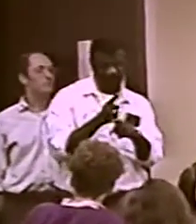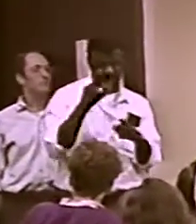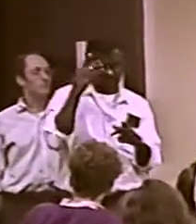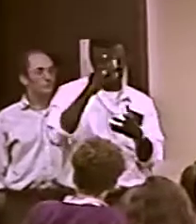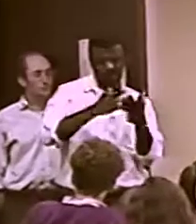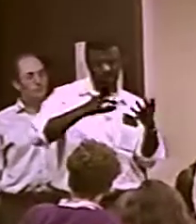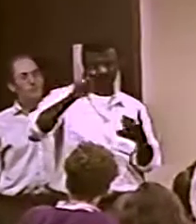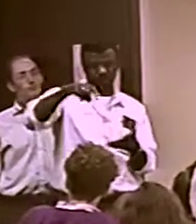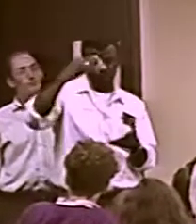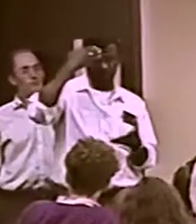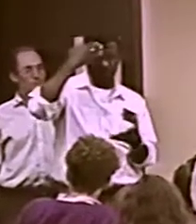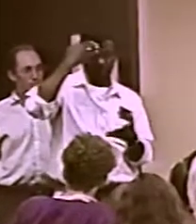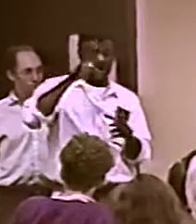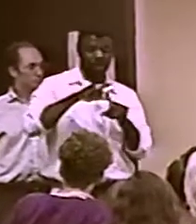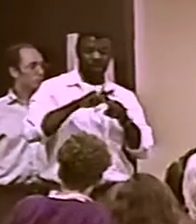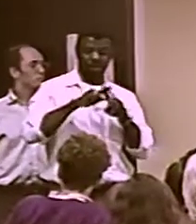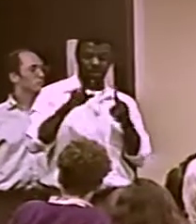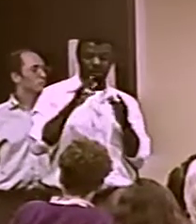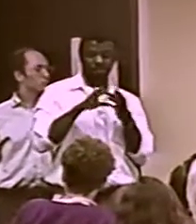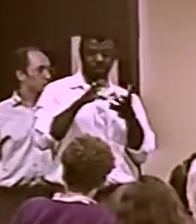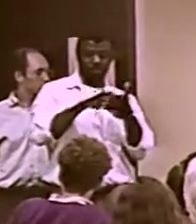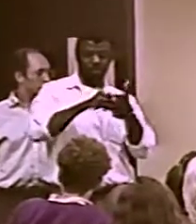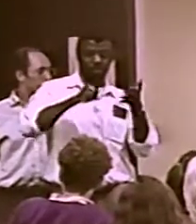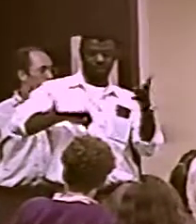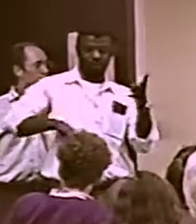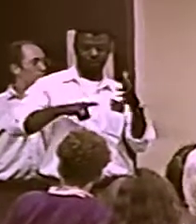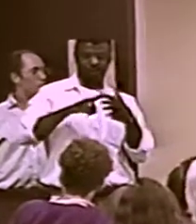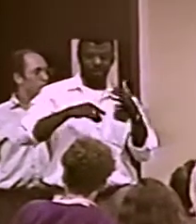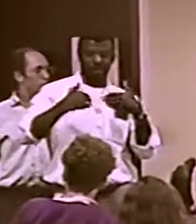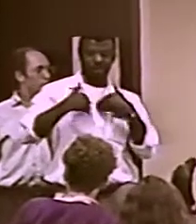YOU NEED TO WORK ON YOUR SURVIVAL SKILLS, RIGHT?